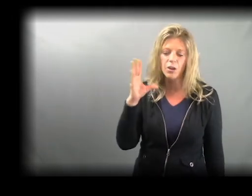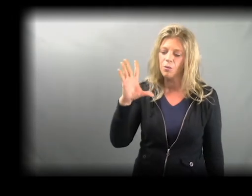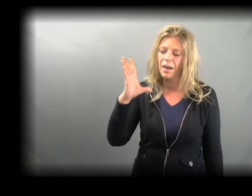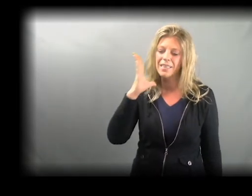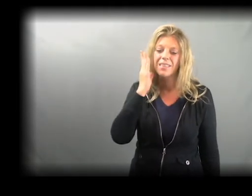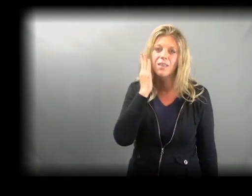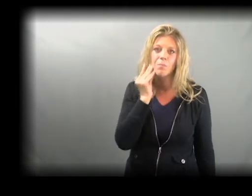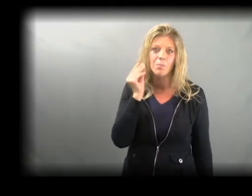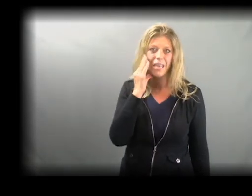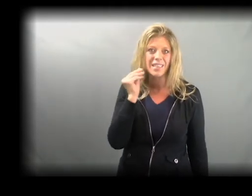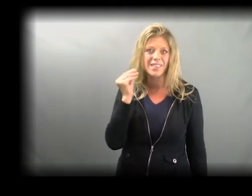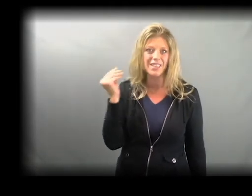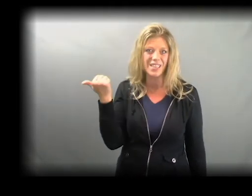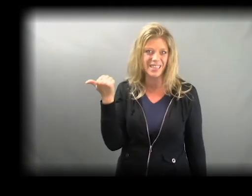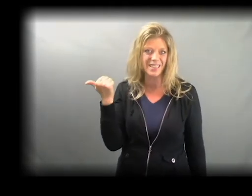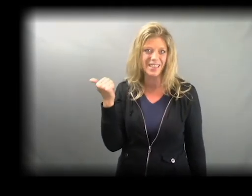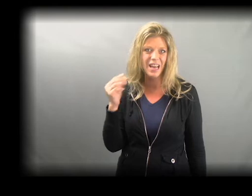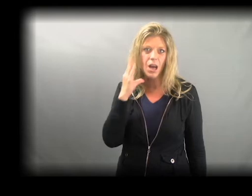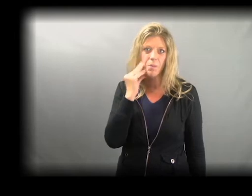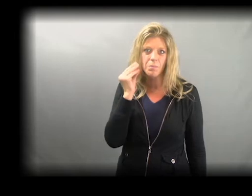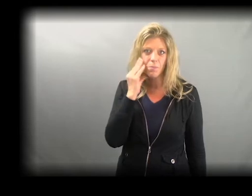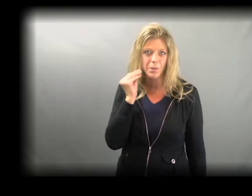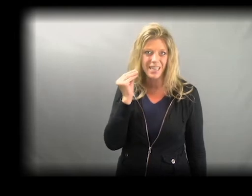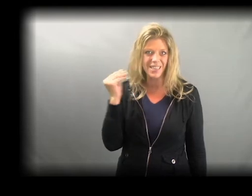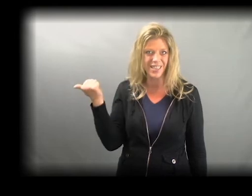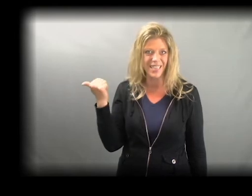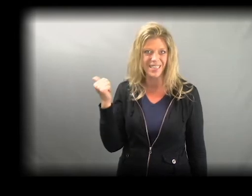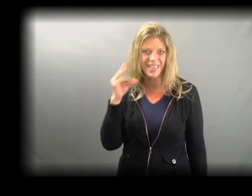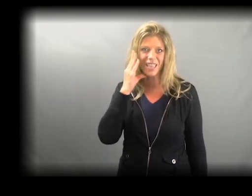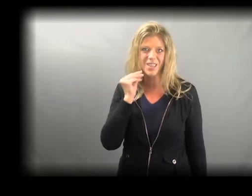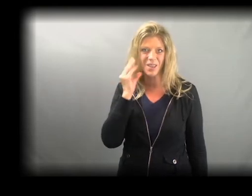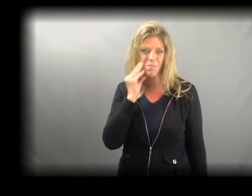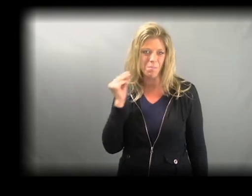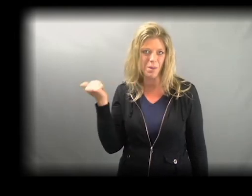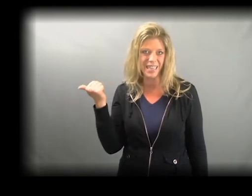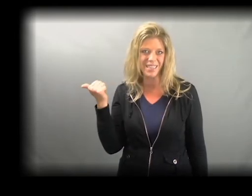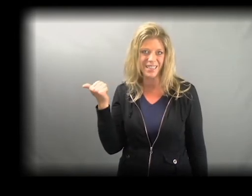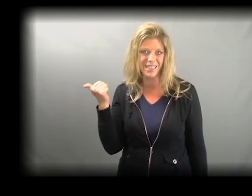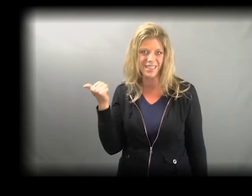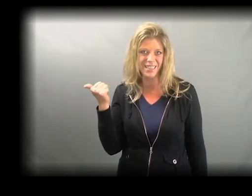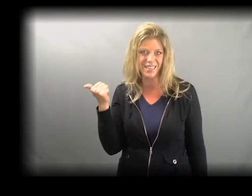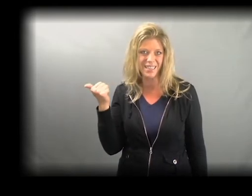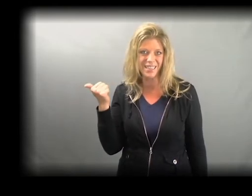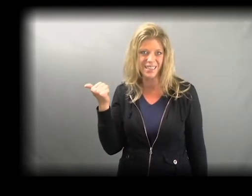Twice. PEACHES